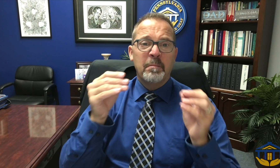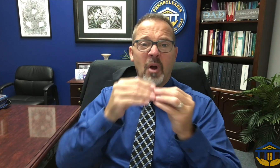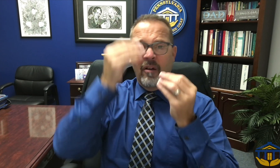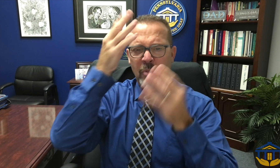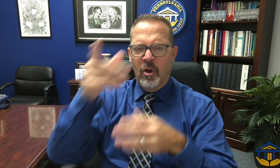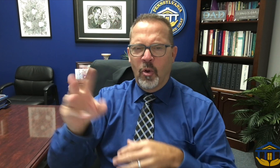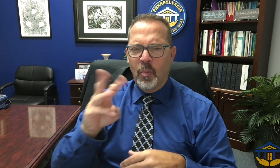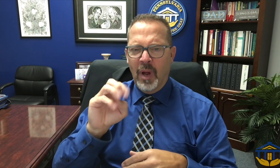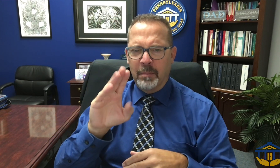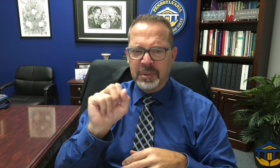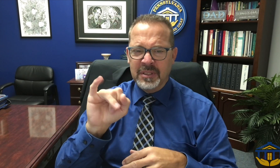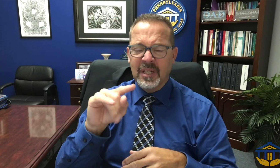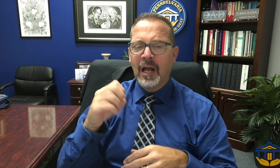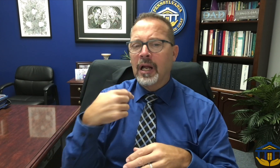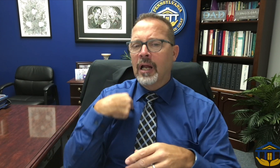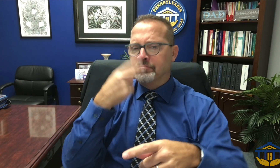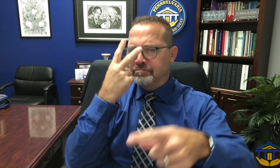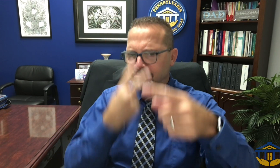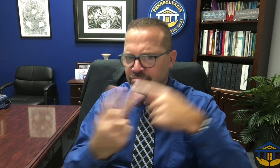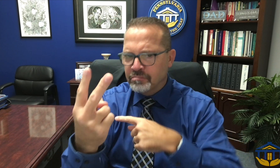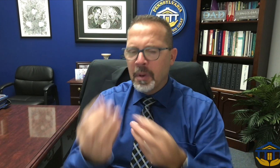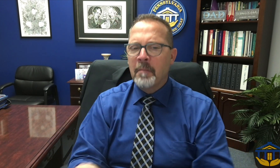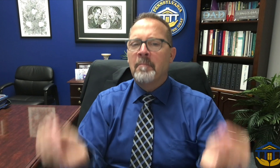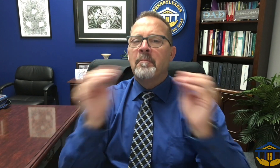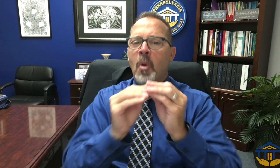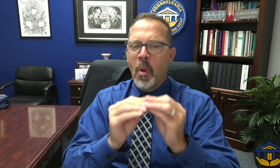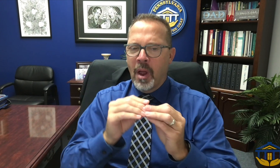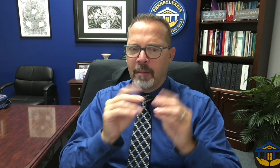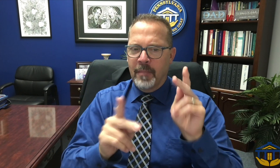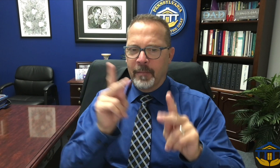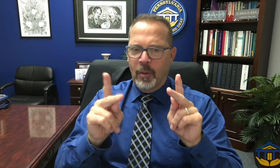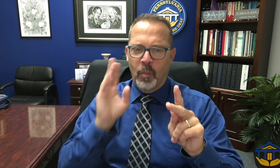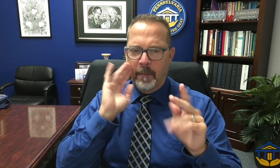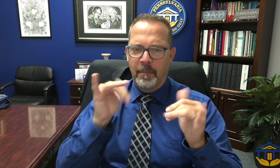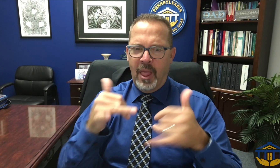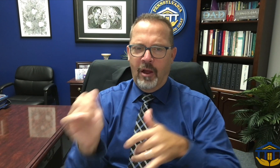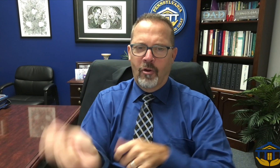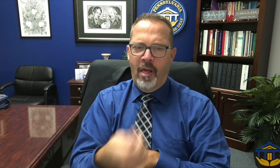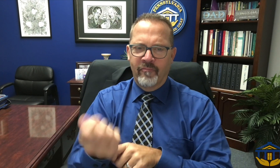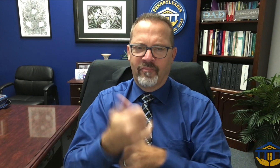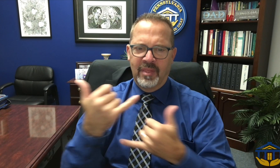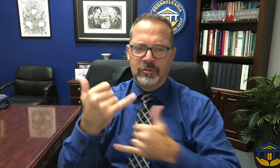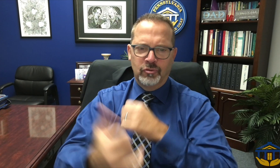3rd. Those details are also on our website. I am anticipating more people turning out this year.